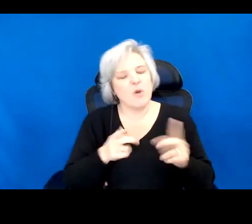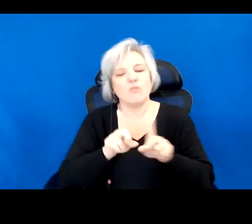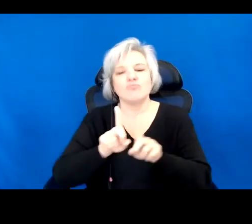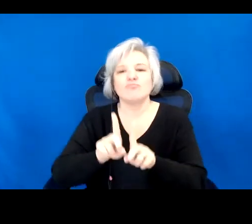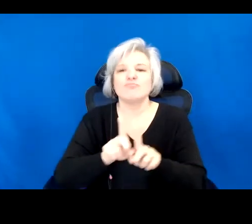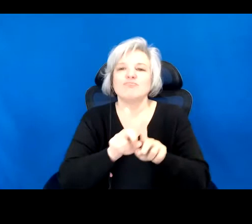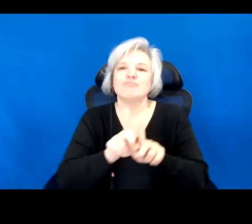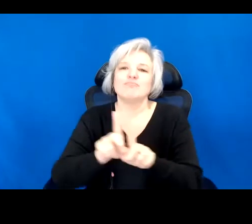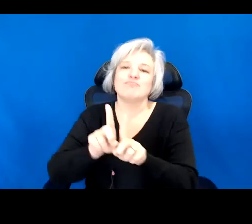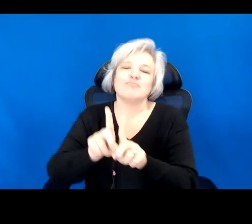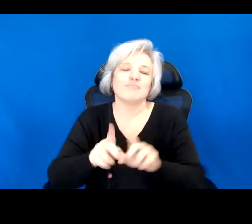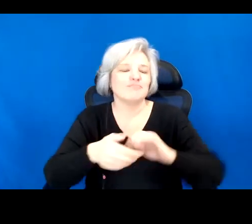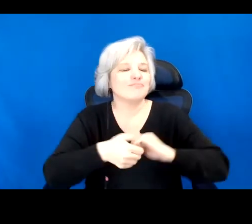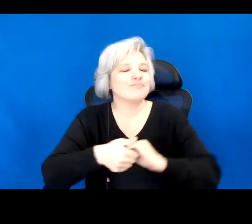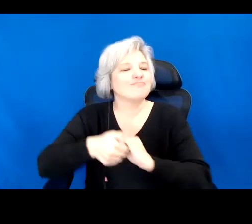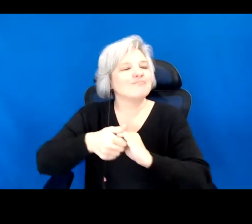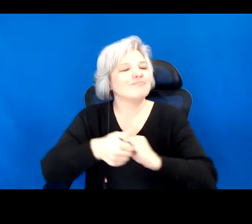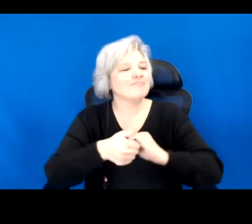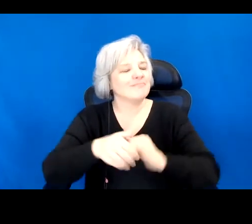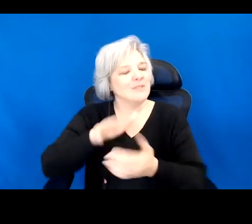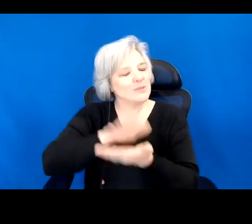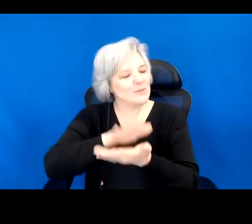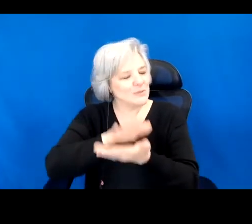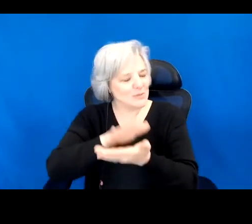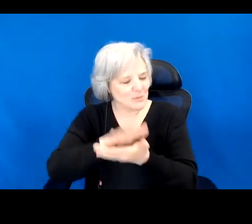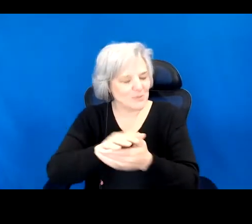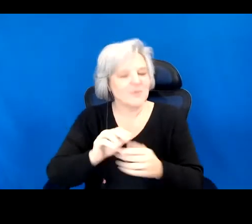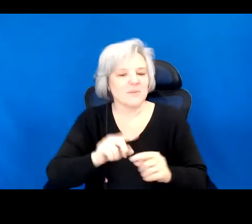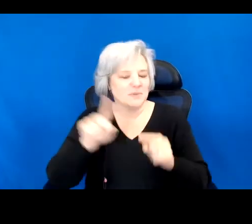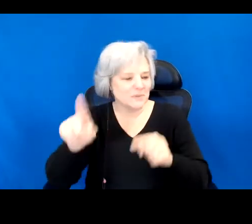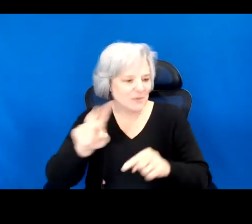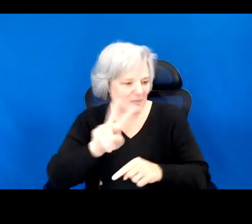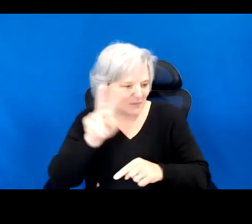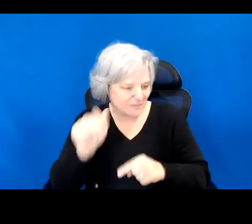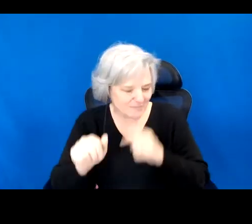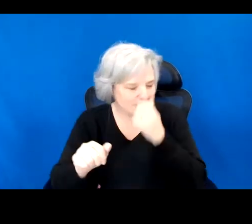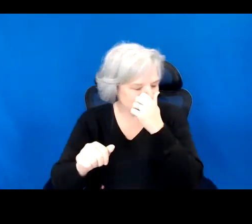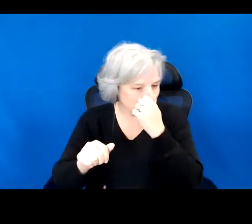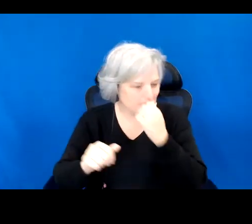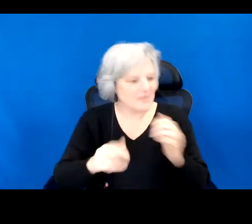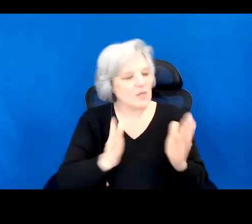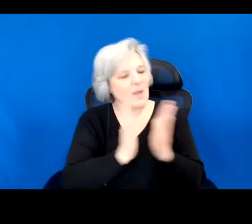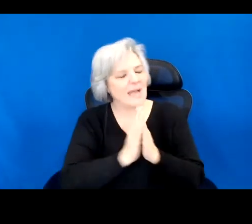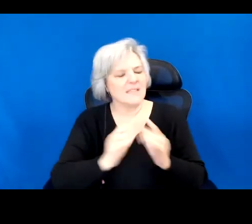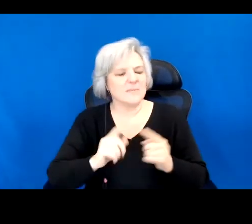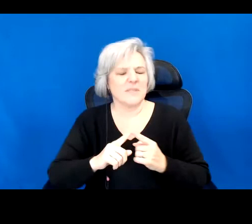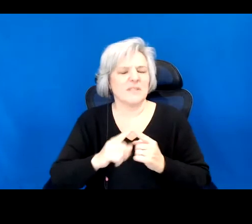through the lush green streets of Richmond Virginia, you asked me with stark curiosity